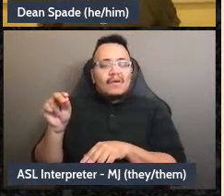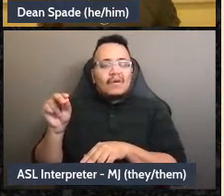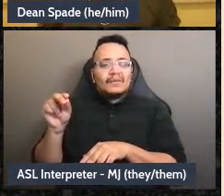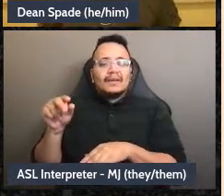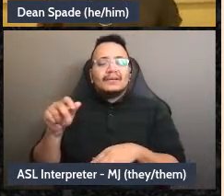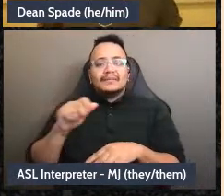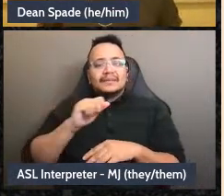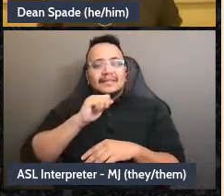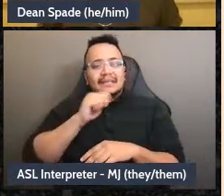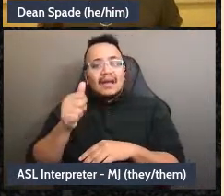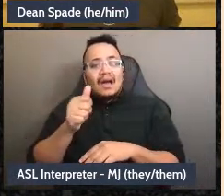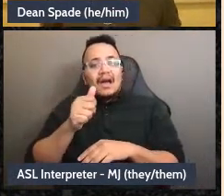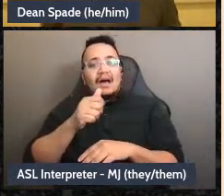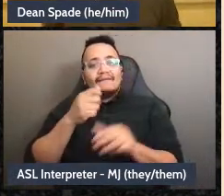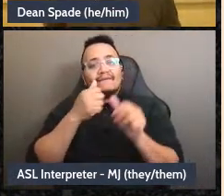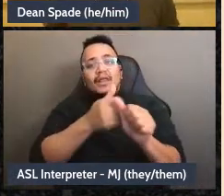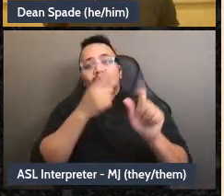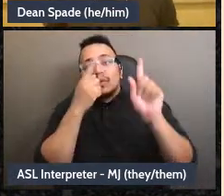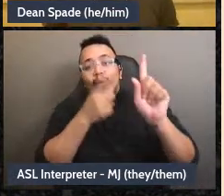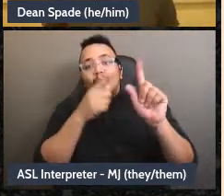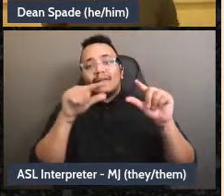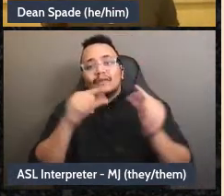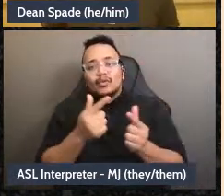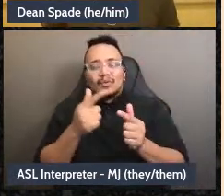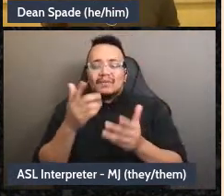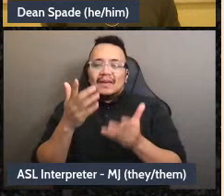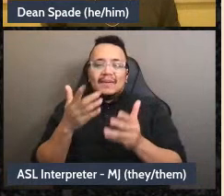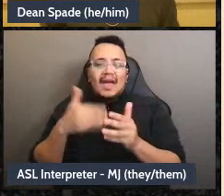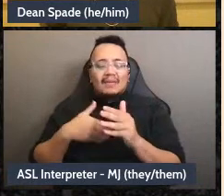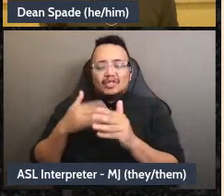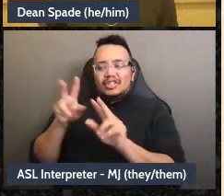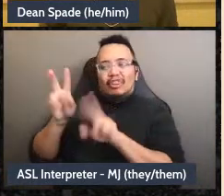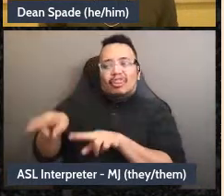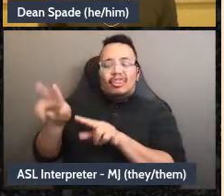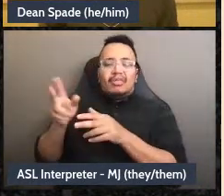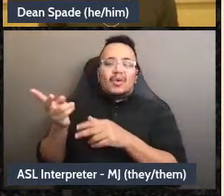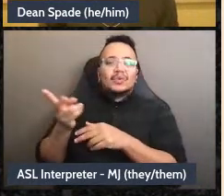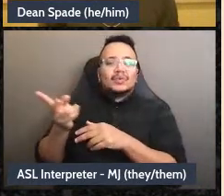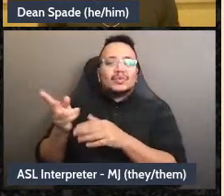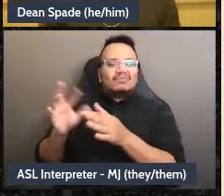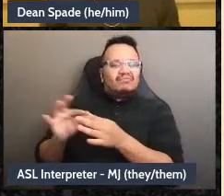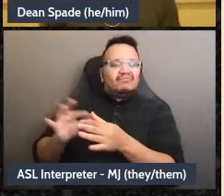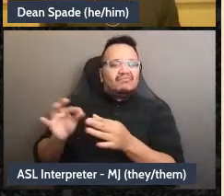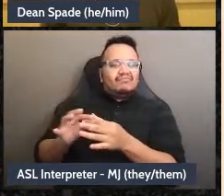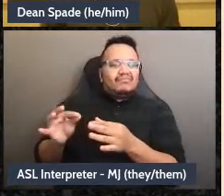I'm just against Hope and Sophie and whatever they say, um, yeah, Icould really slow us down.